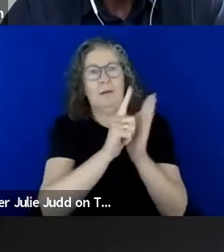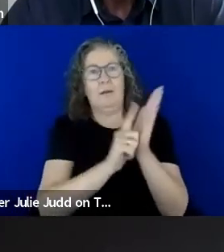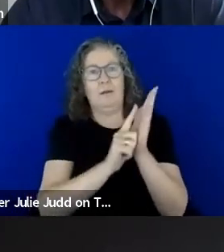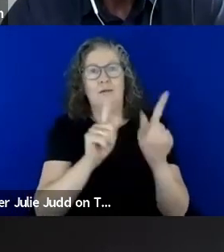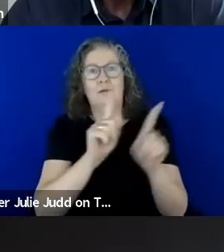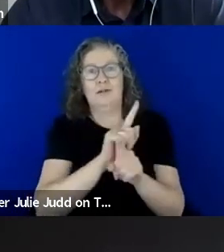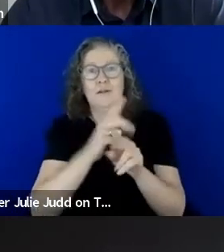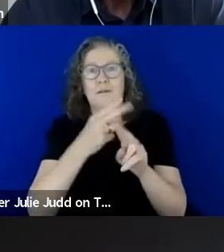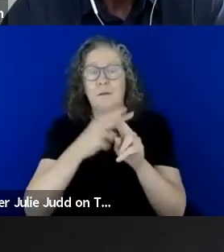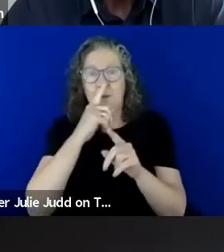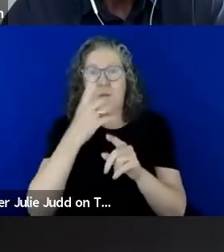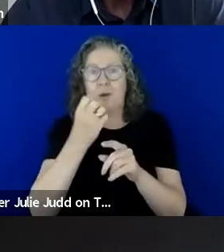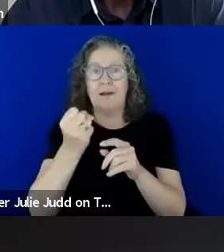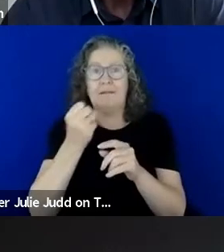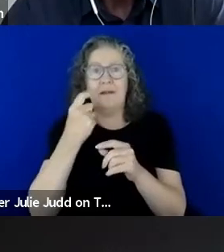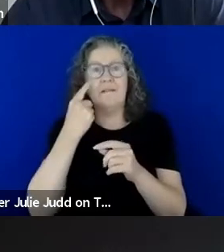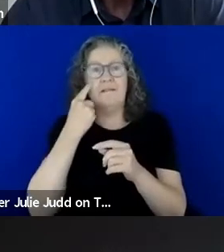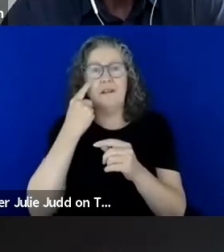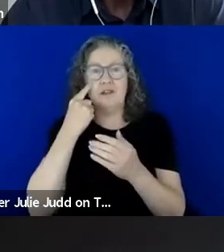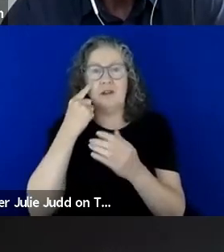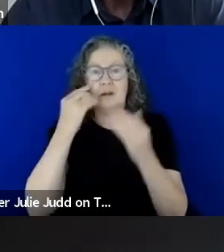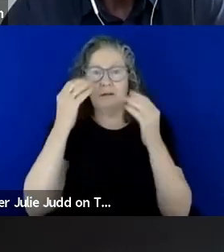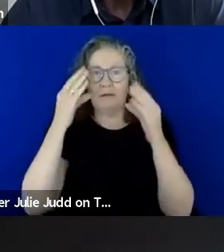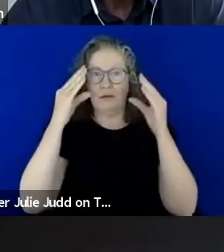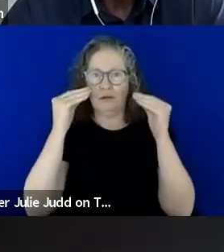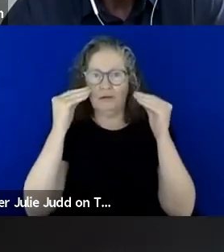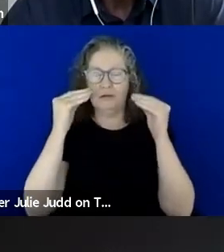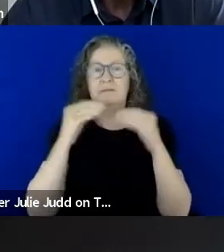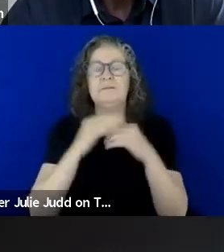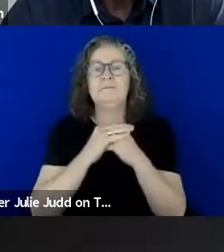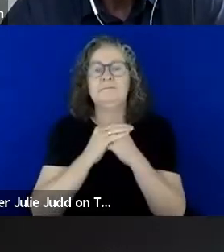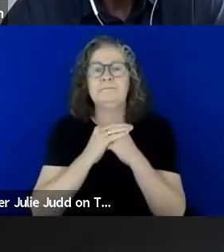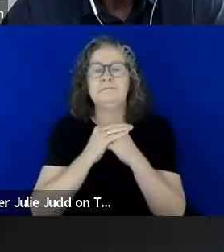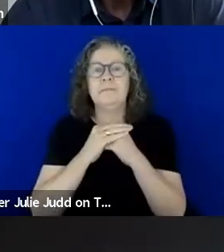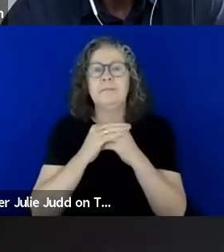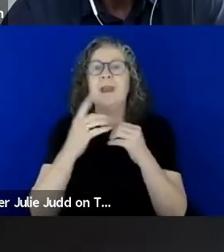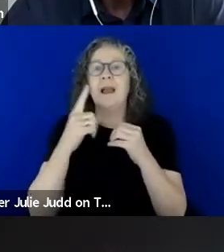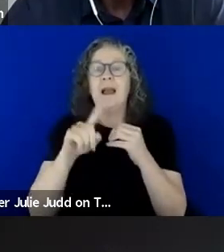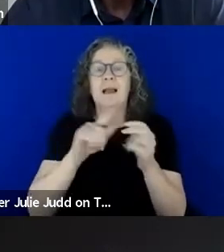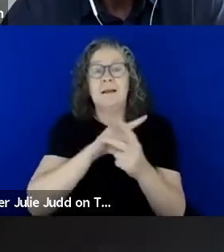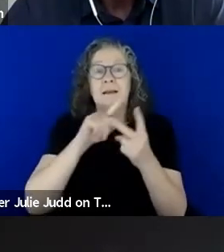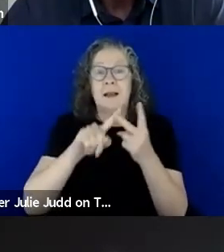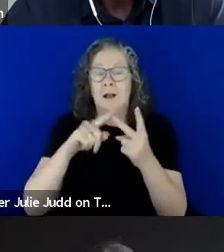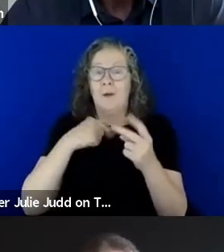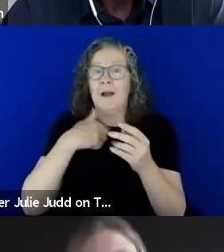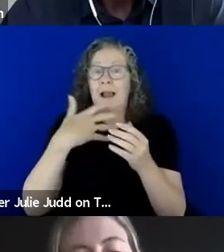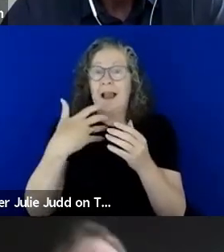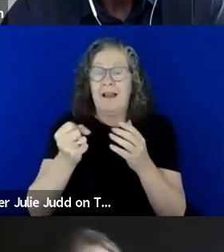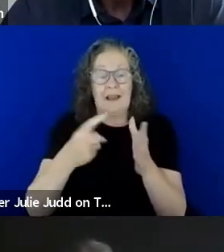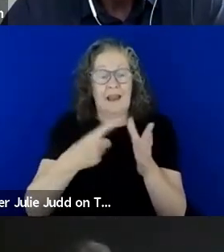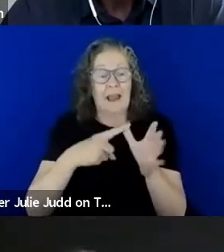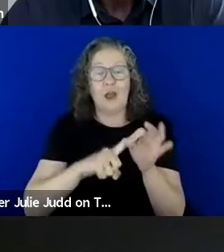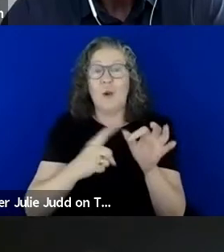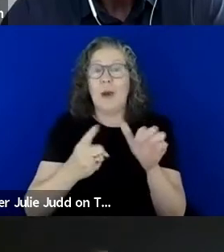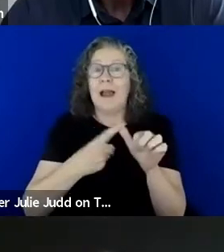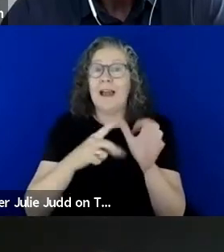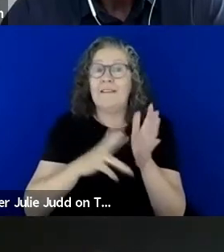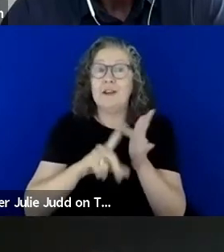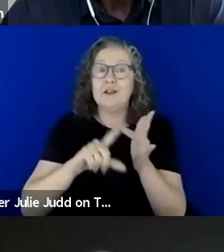loss. Our second panelist today is Nazim Erdem AOM, Practice Leader from AQA Victoria. Nazim sustained